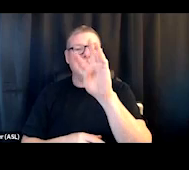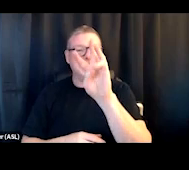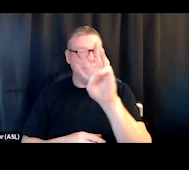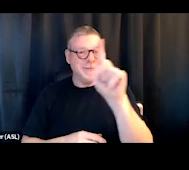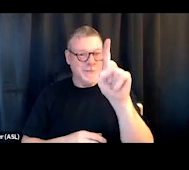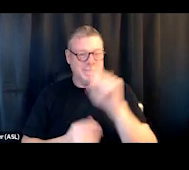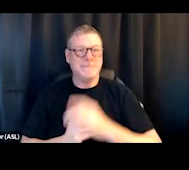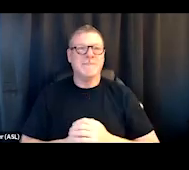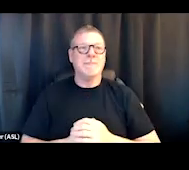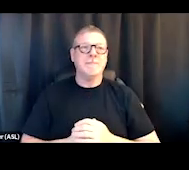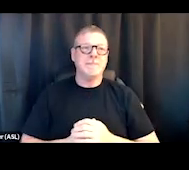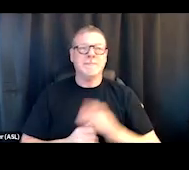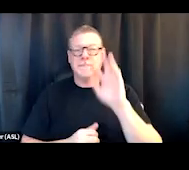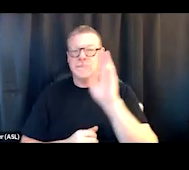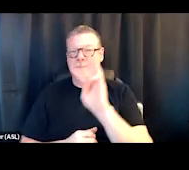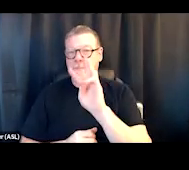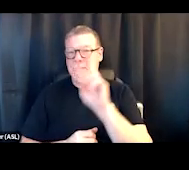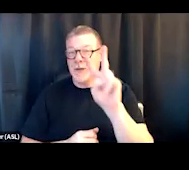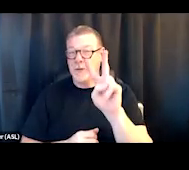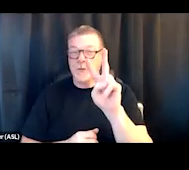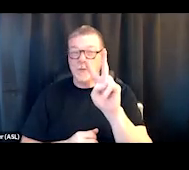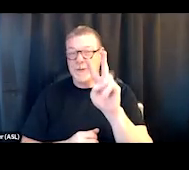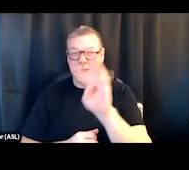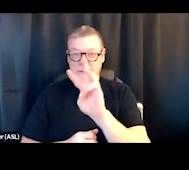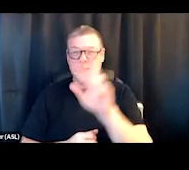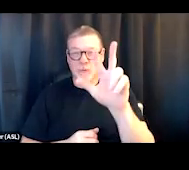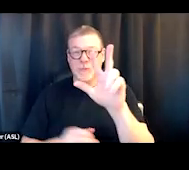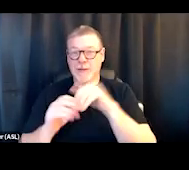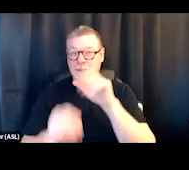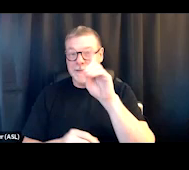So 62 years, we'll be 63 in December.